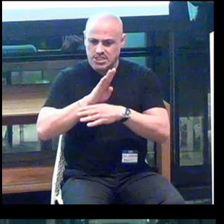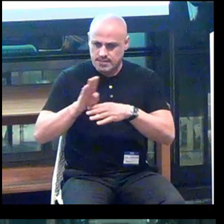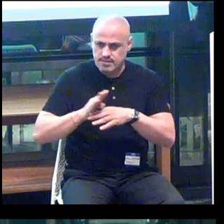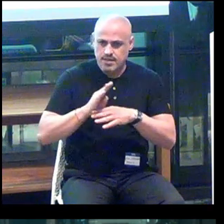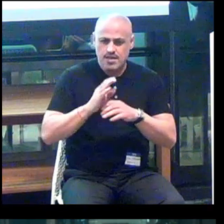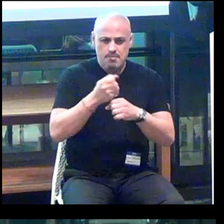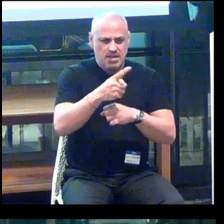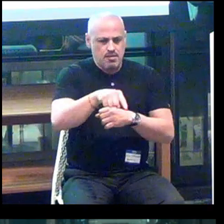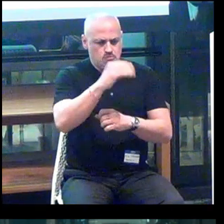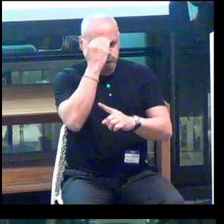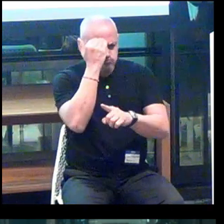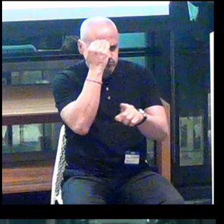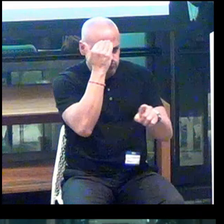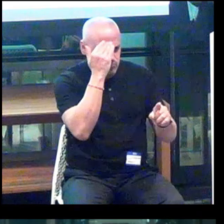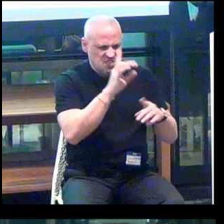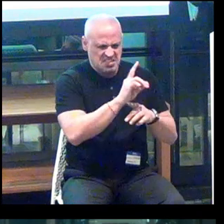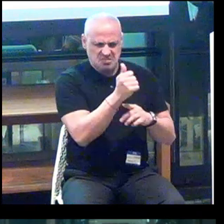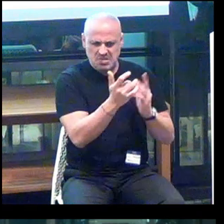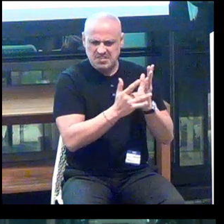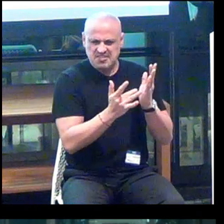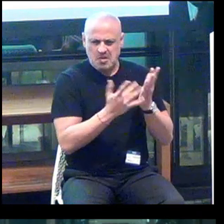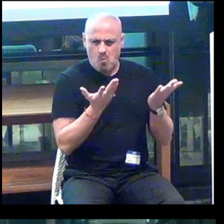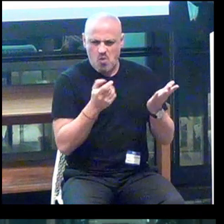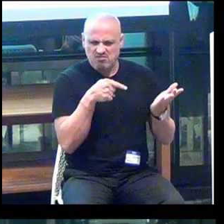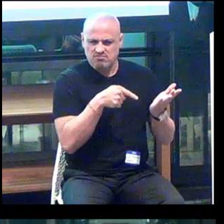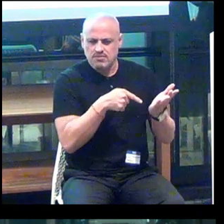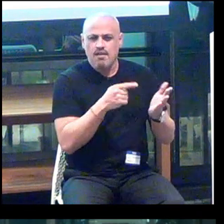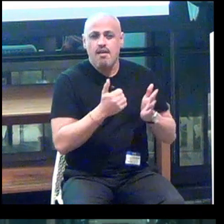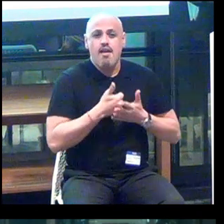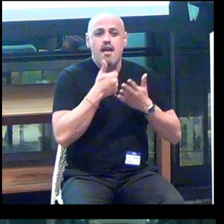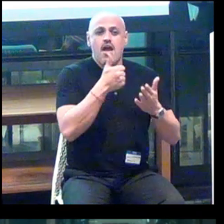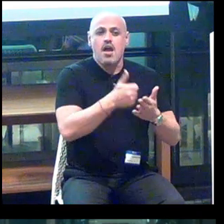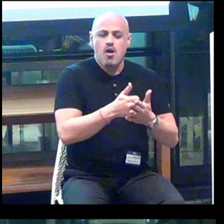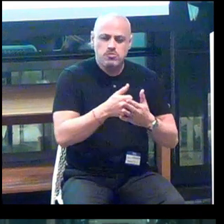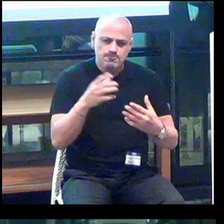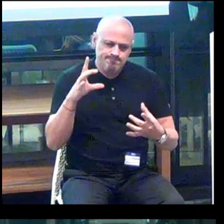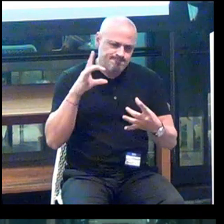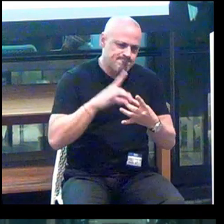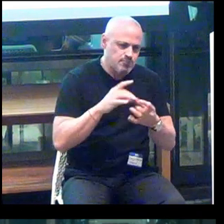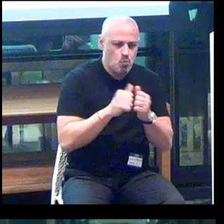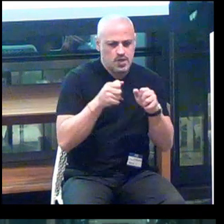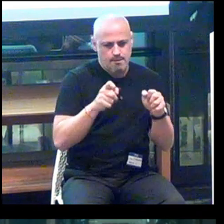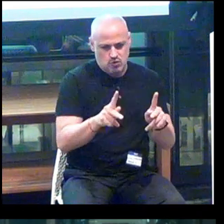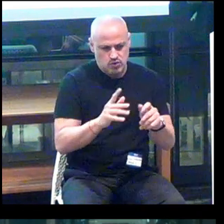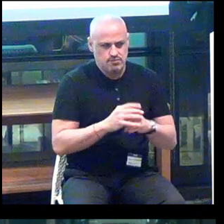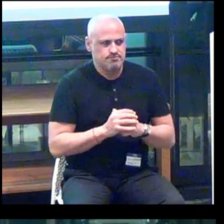Make them aware of what disability technology is, and help them get plugged into opportunities.